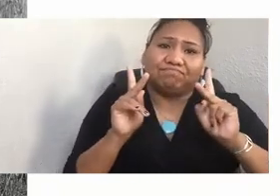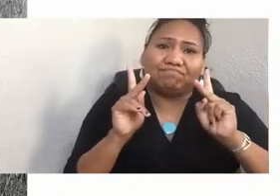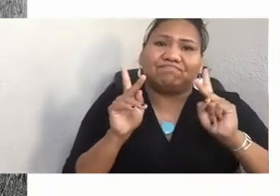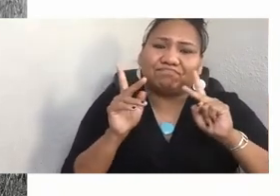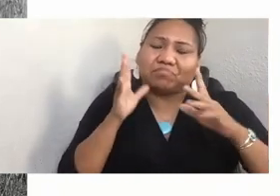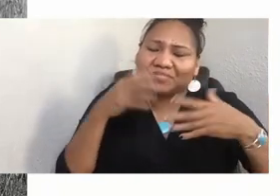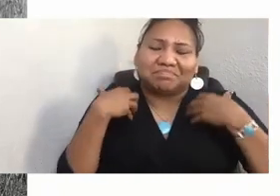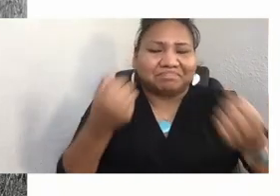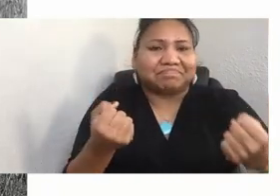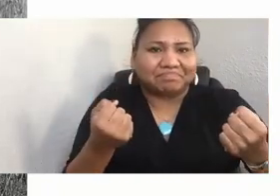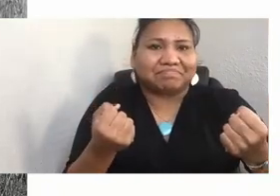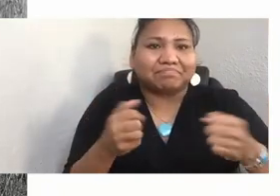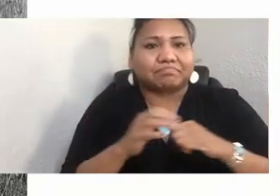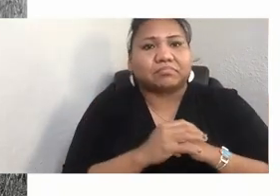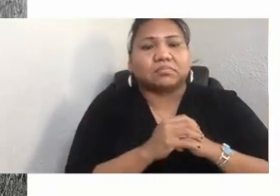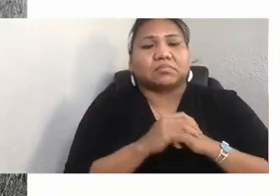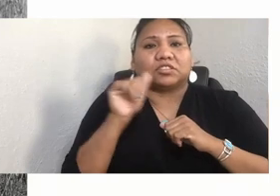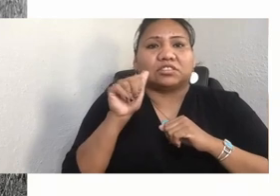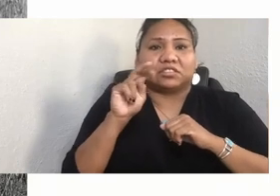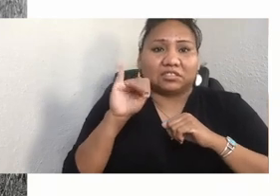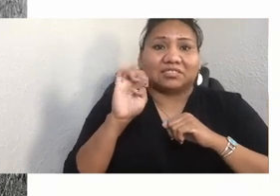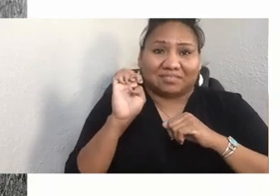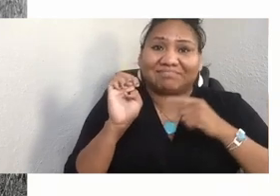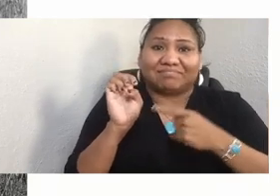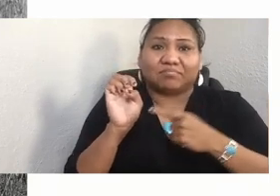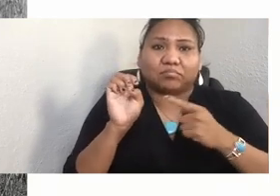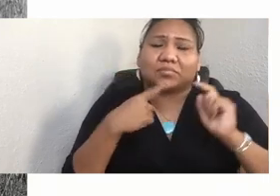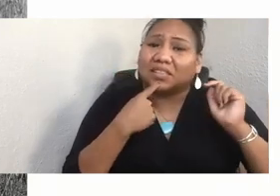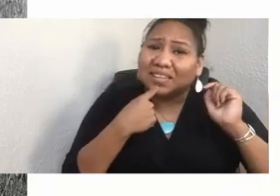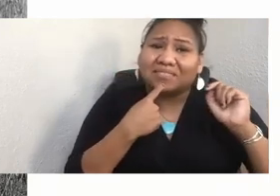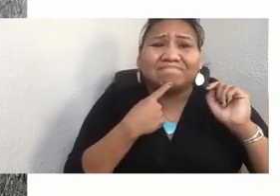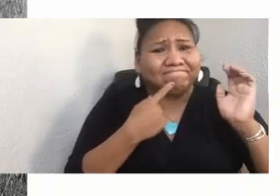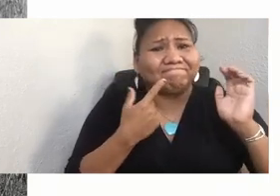Jennie said that it was the love that a grandparent has